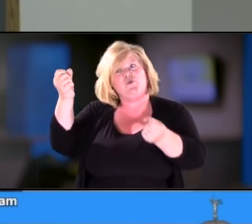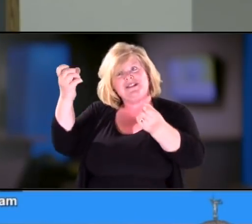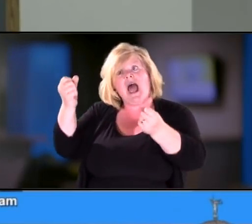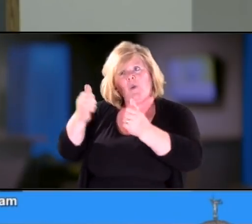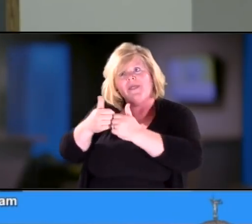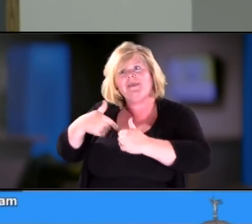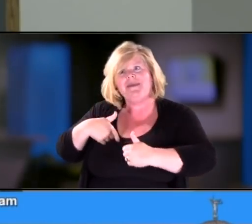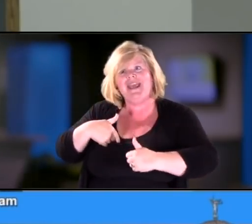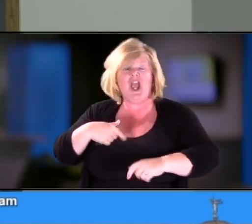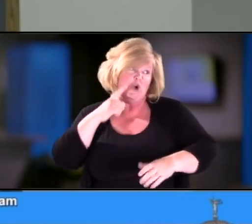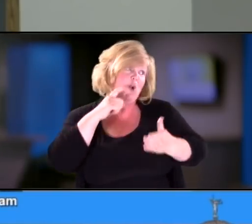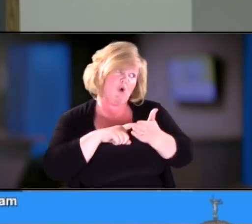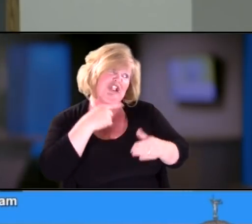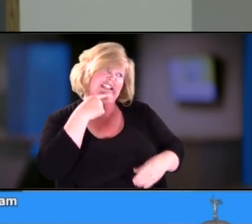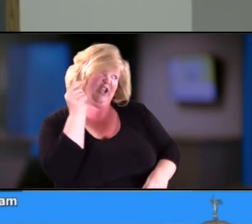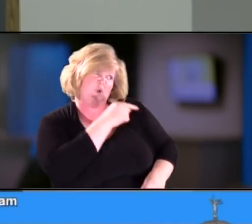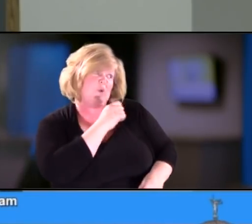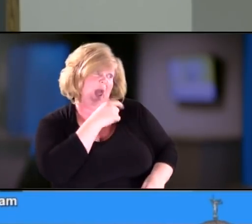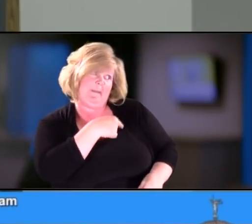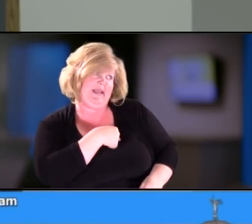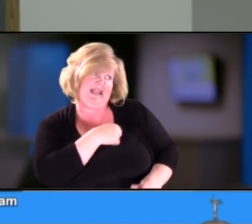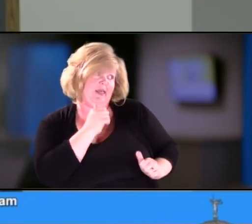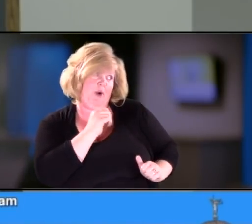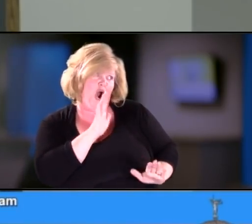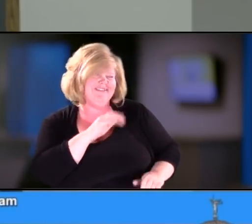Sen. Smith: Notice she said, you not me, right? Supt. Reichman: